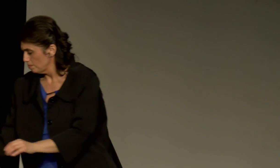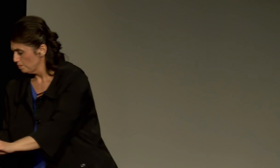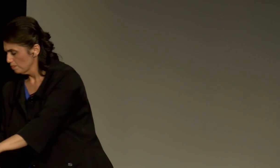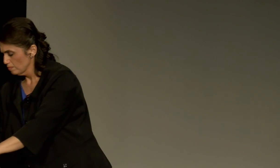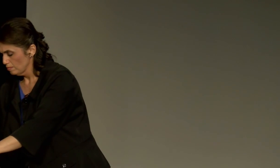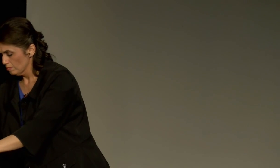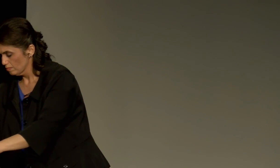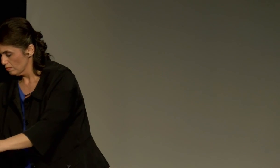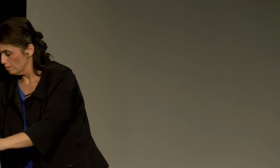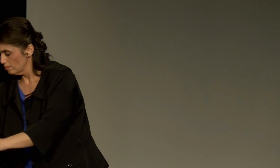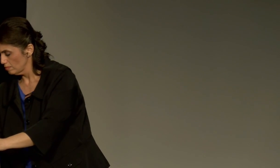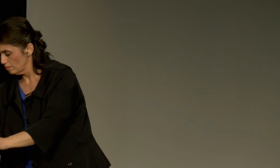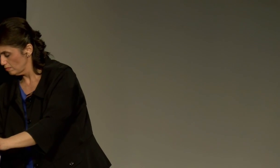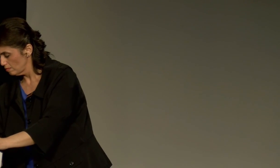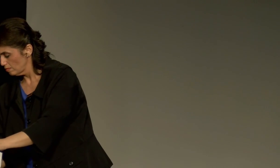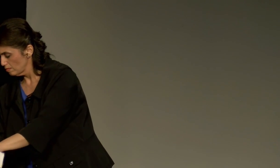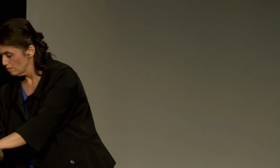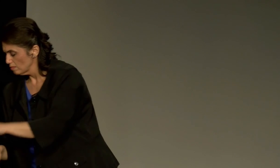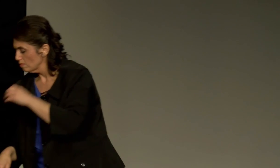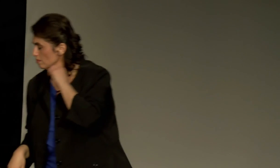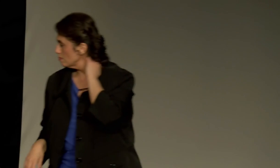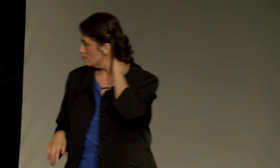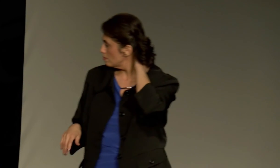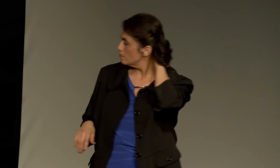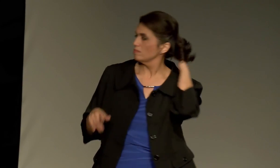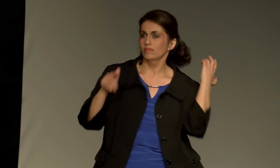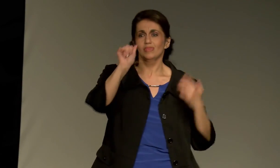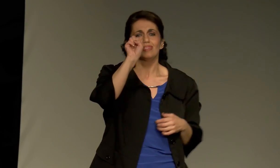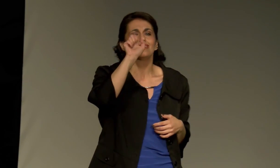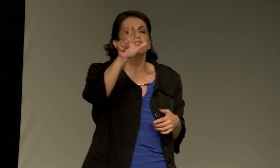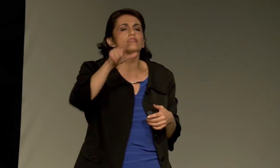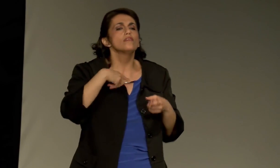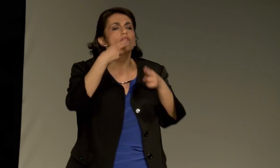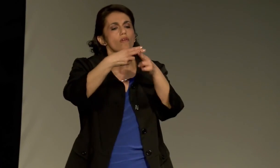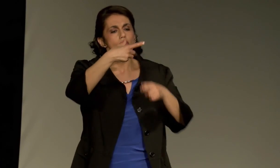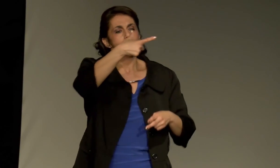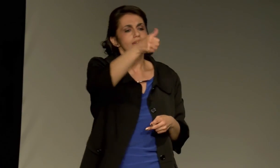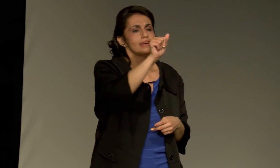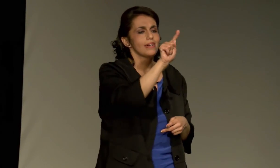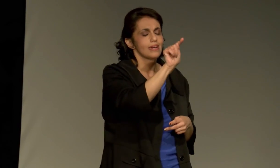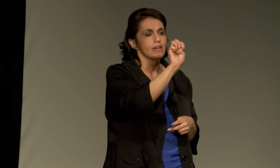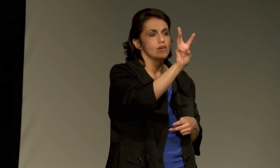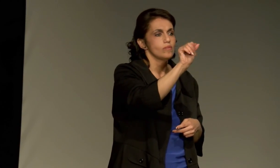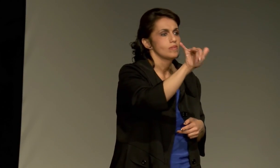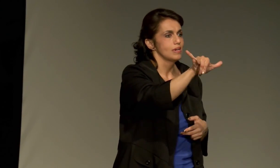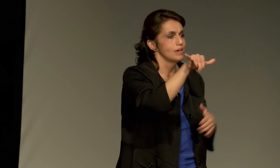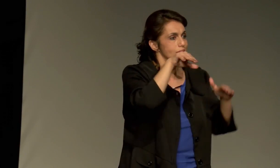much more.